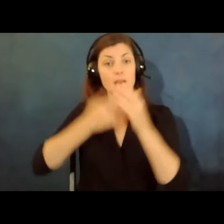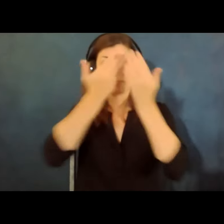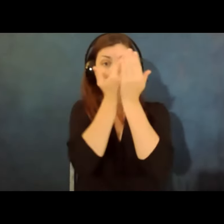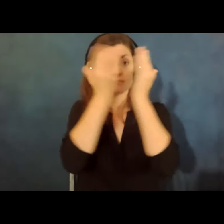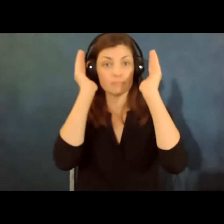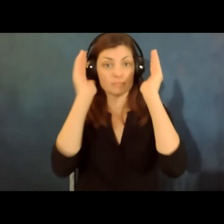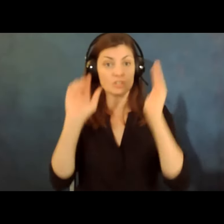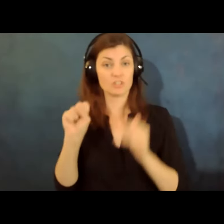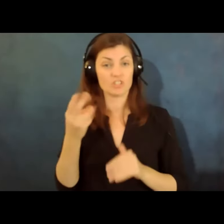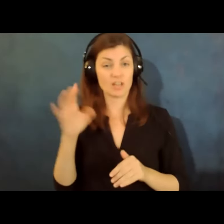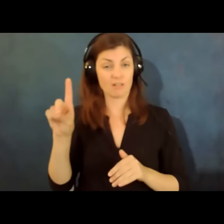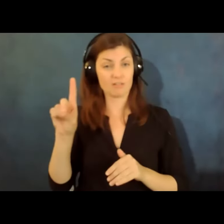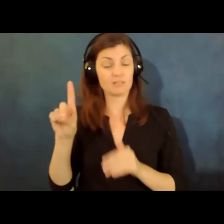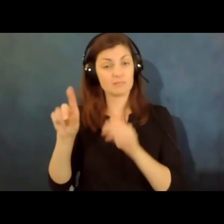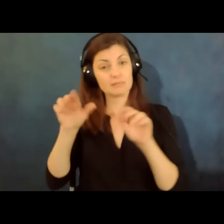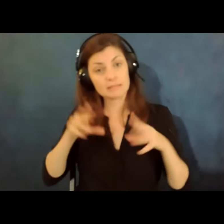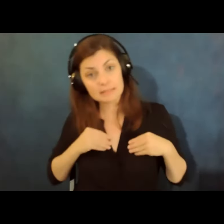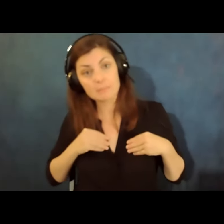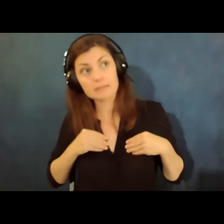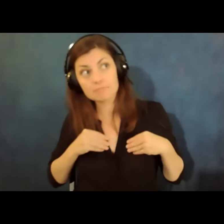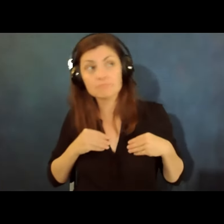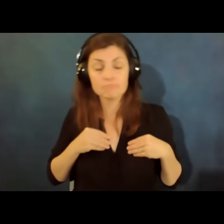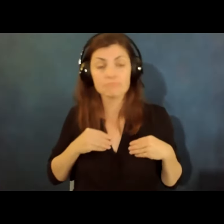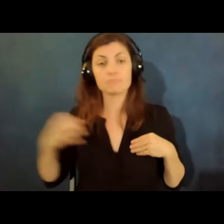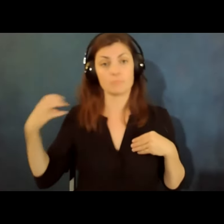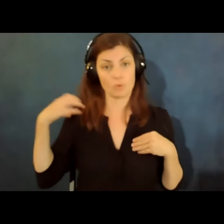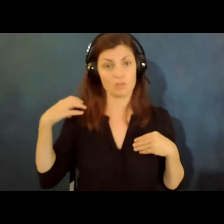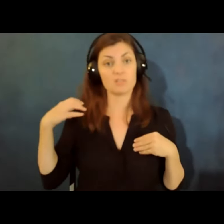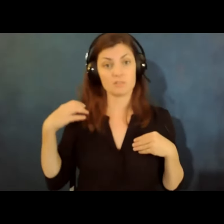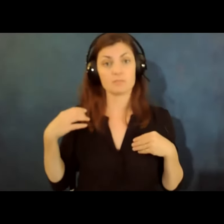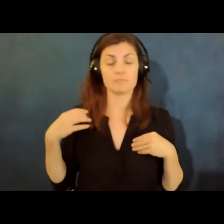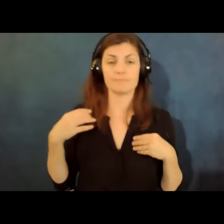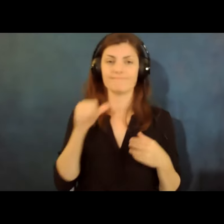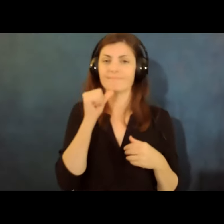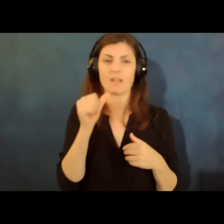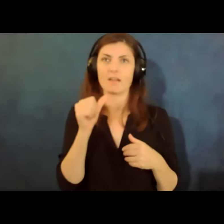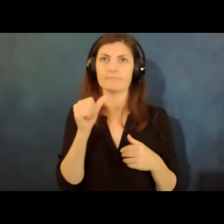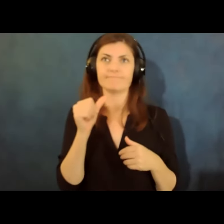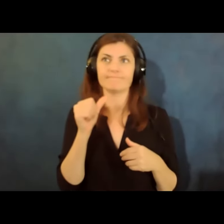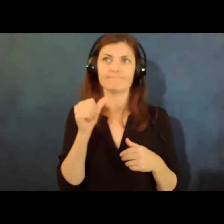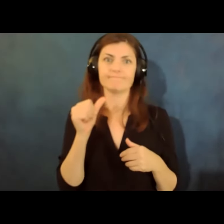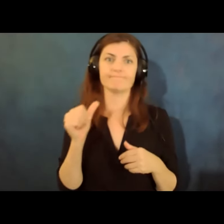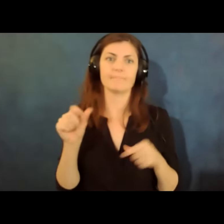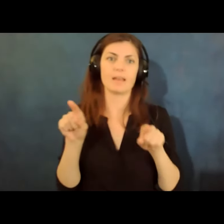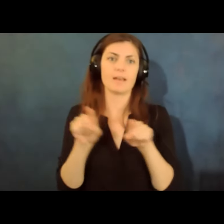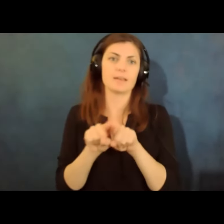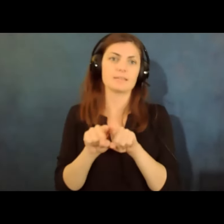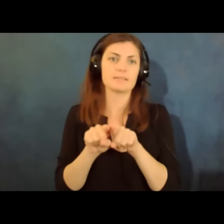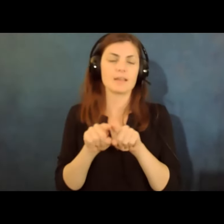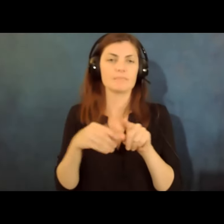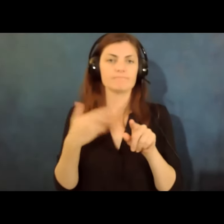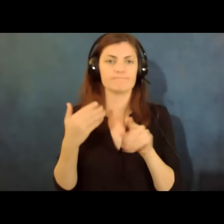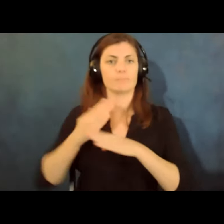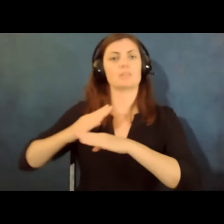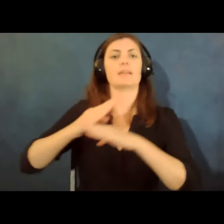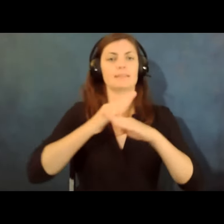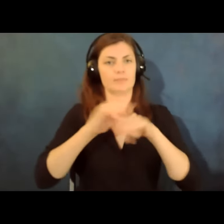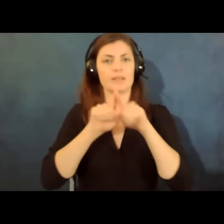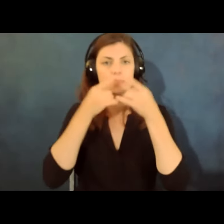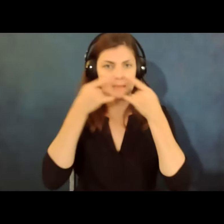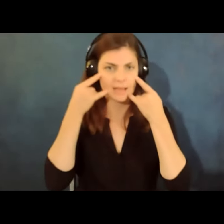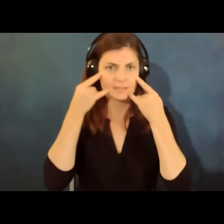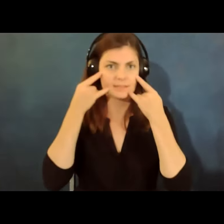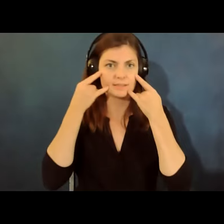they're not i mean that are accepted by employers they are not as protective as a mask um but that